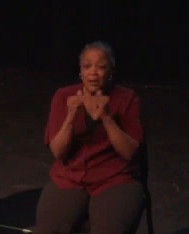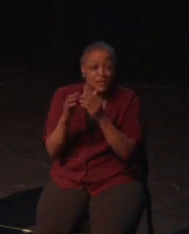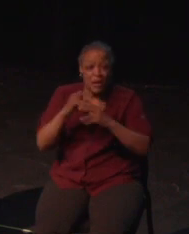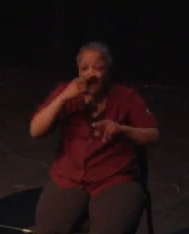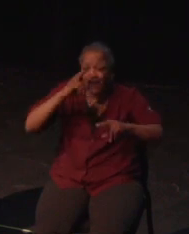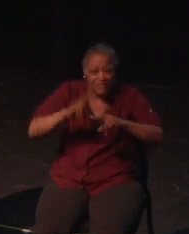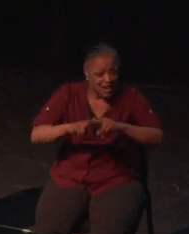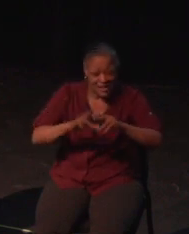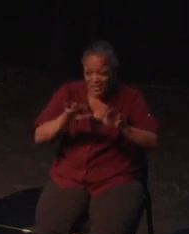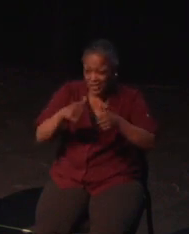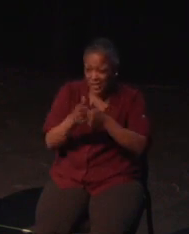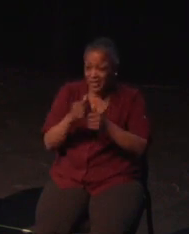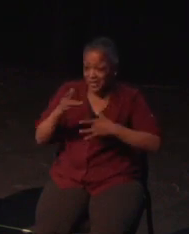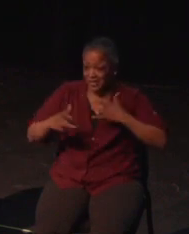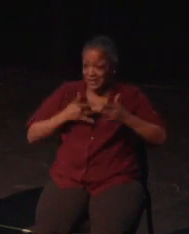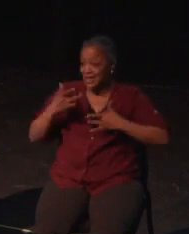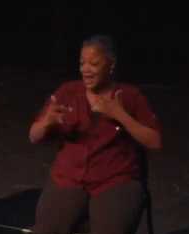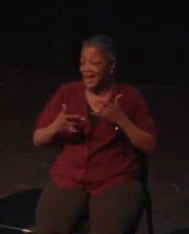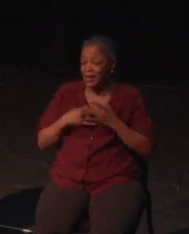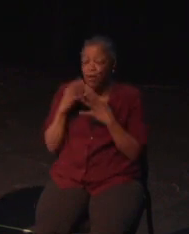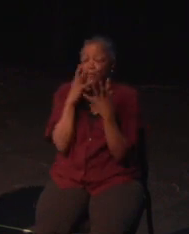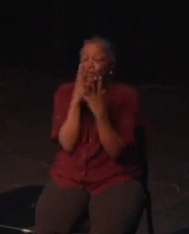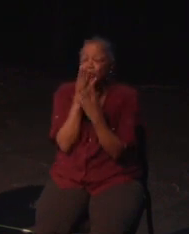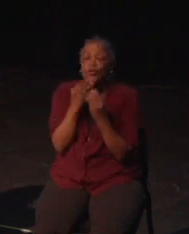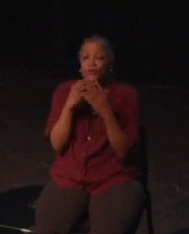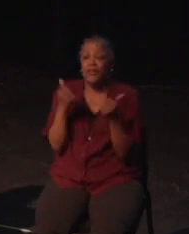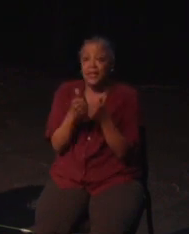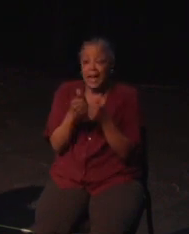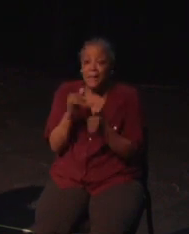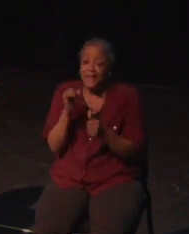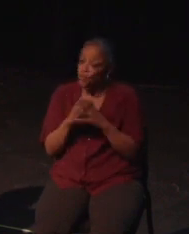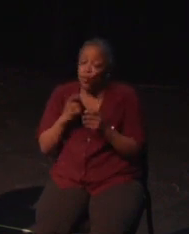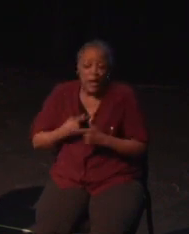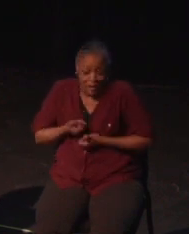If the world opens up too quickly and landed with